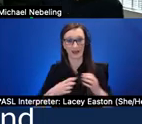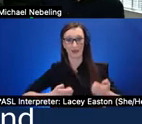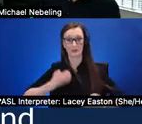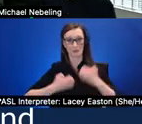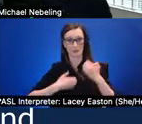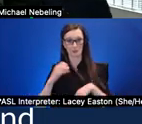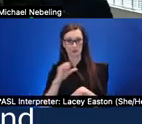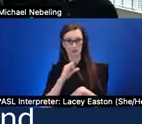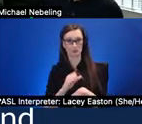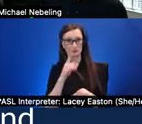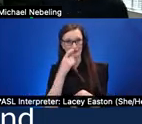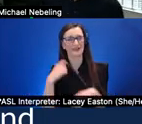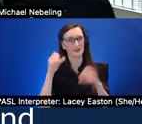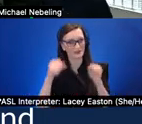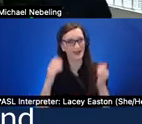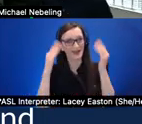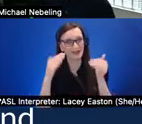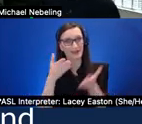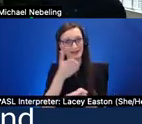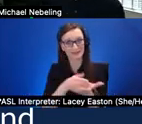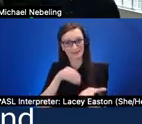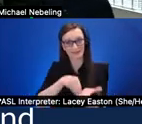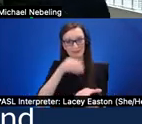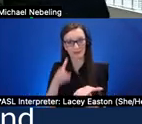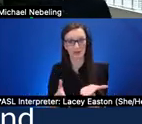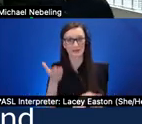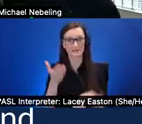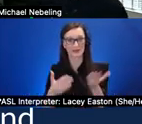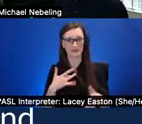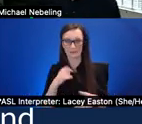that some learners may become uncomfortable depending on the subject matter depending on